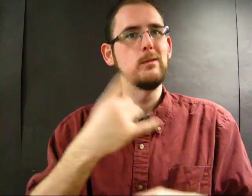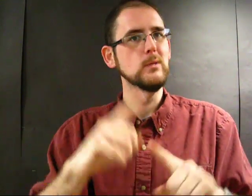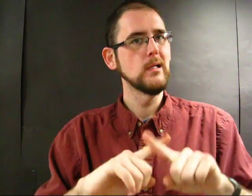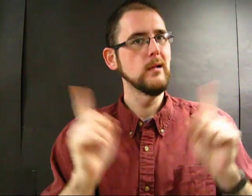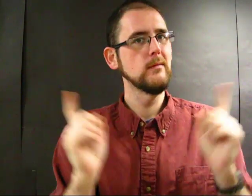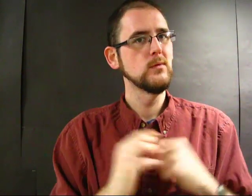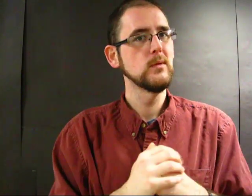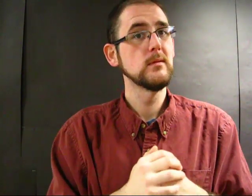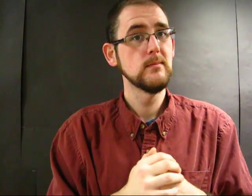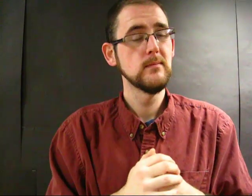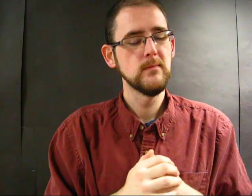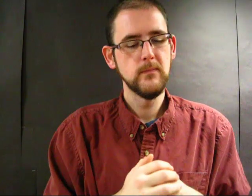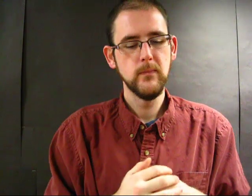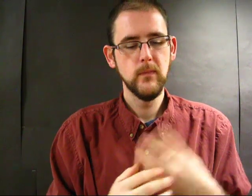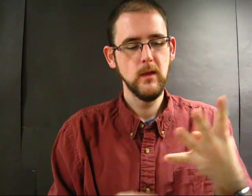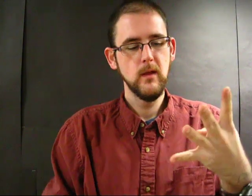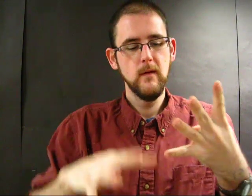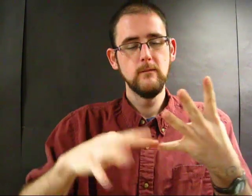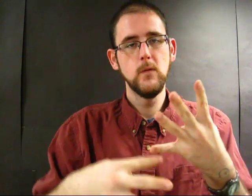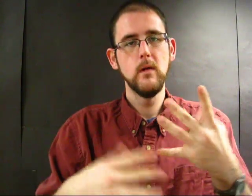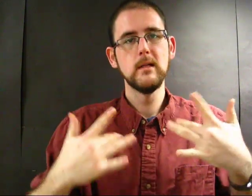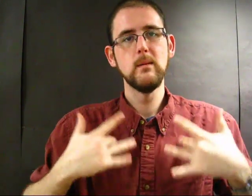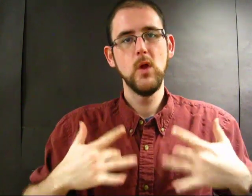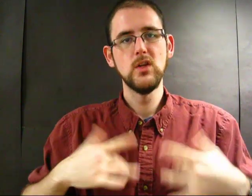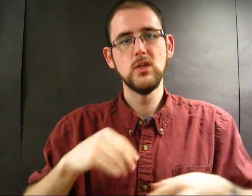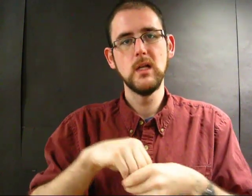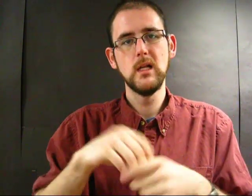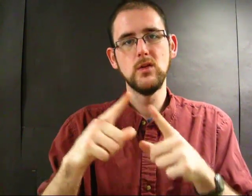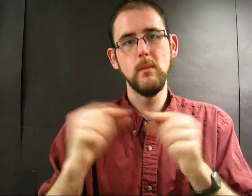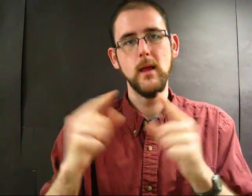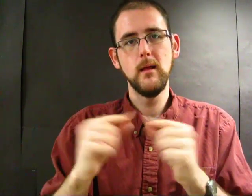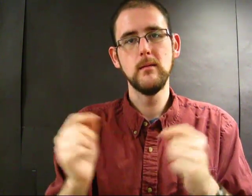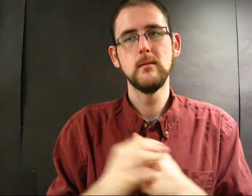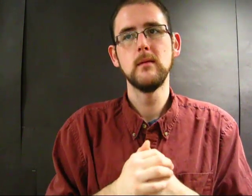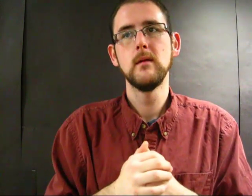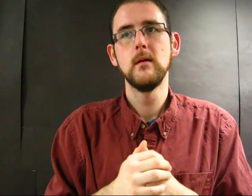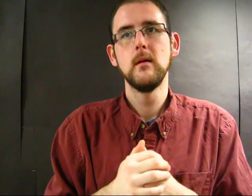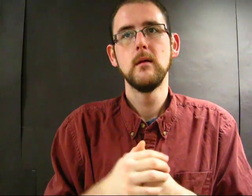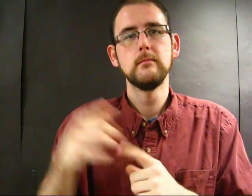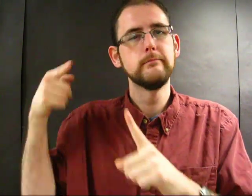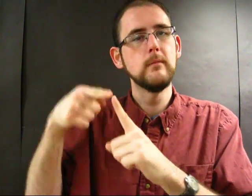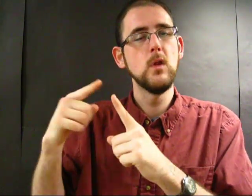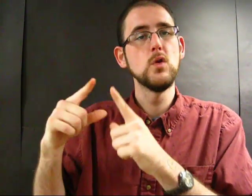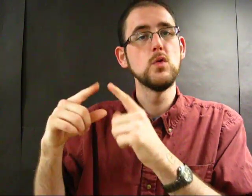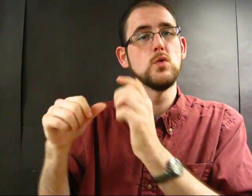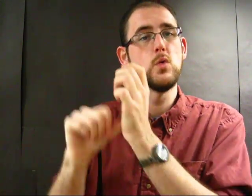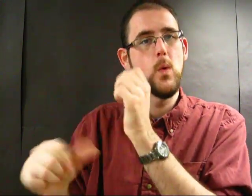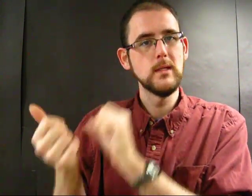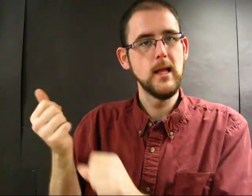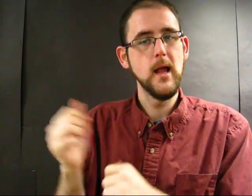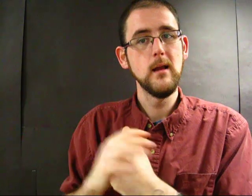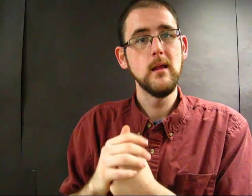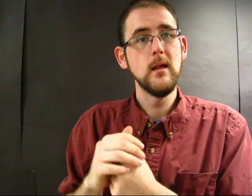It's an interesting difference. The fourth section looks at depression in Japan, specifically about suicide.